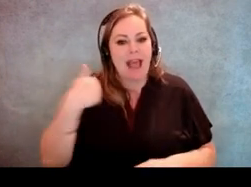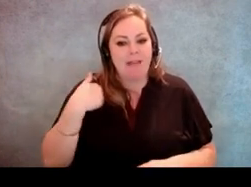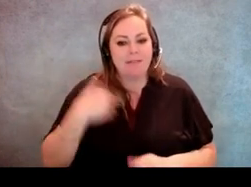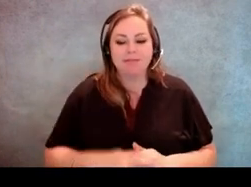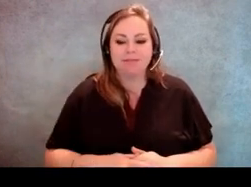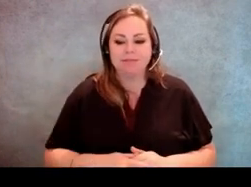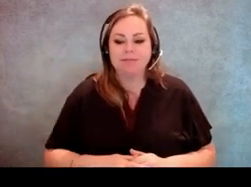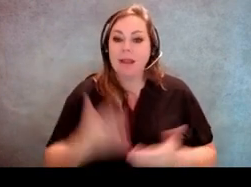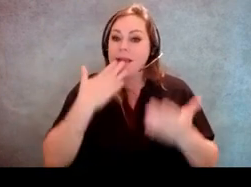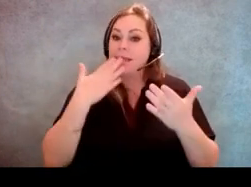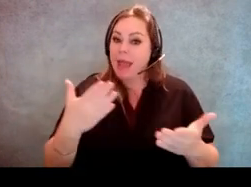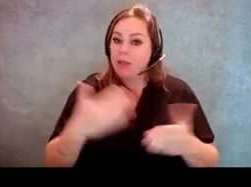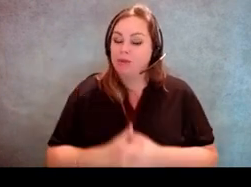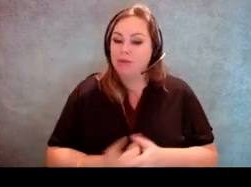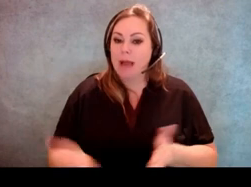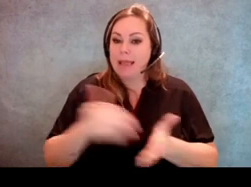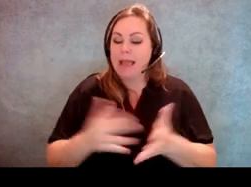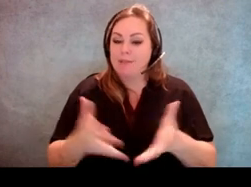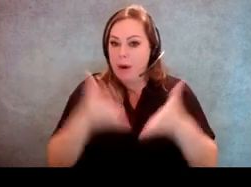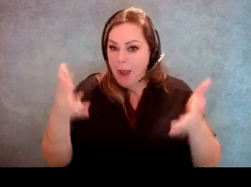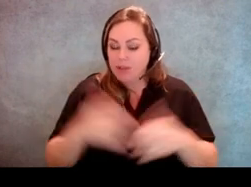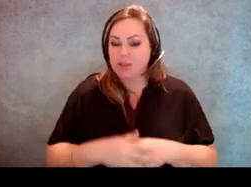So thank you again very much for attending